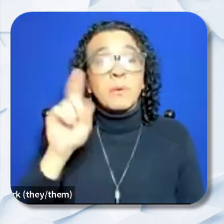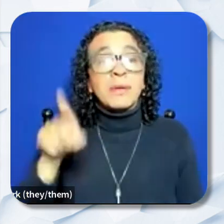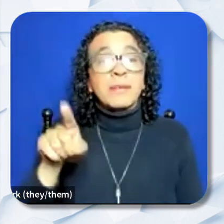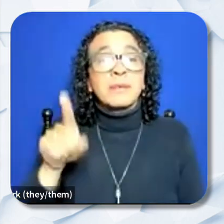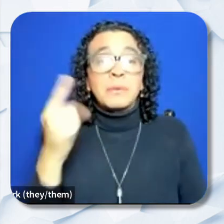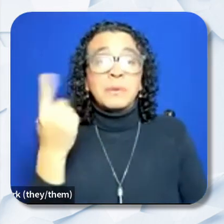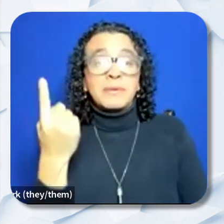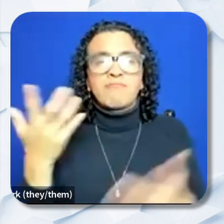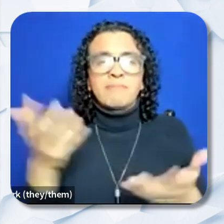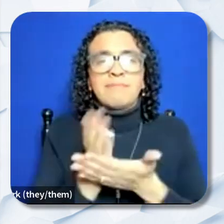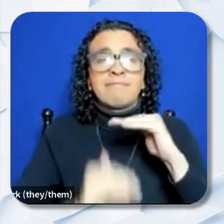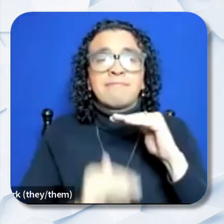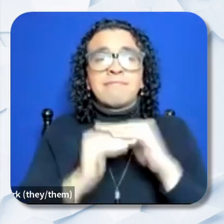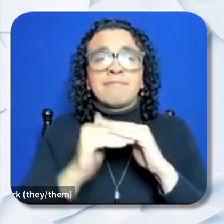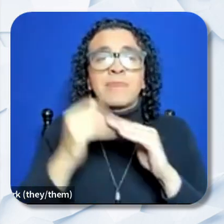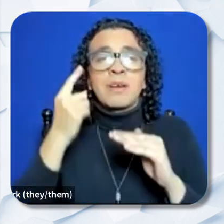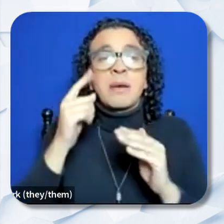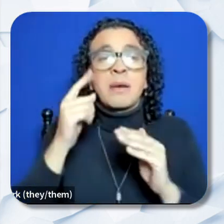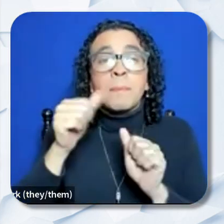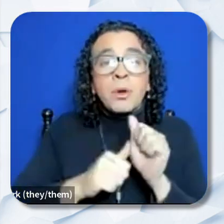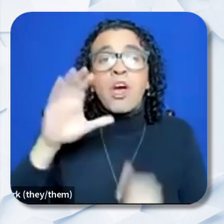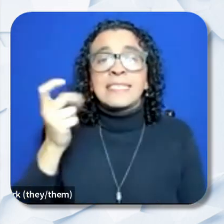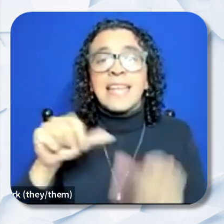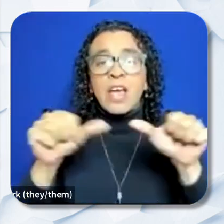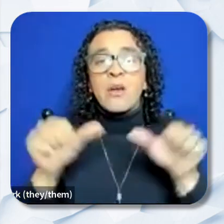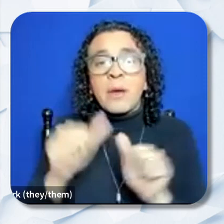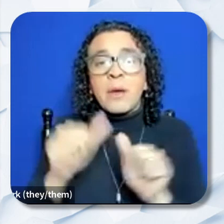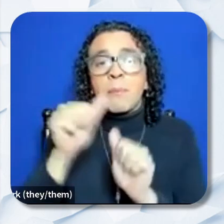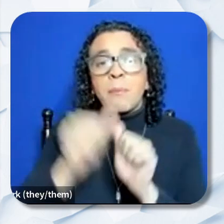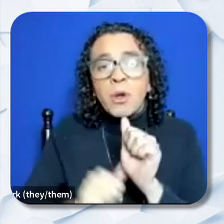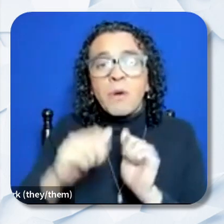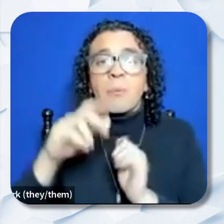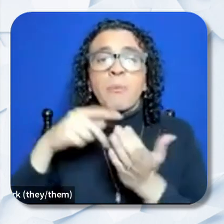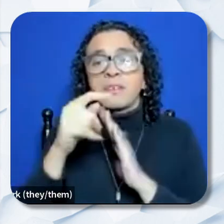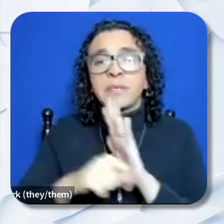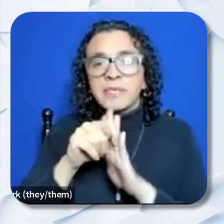the budget maximum per content area per project period? There is no budget maximum. However,